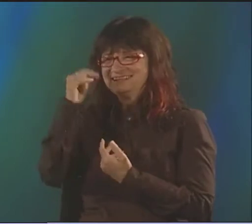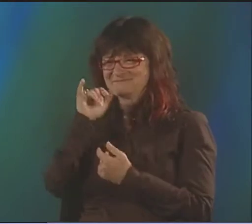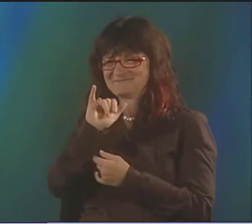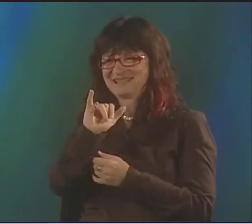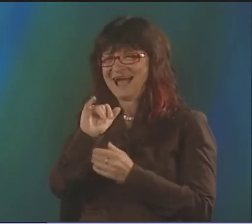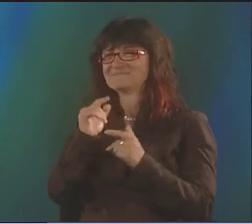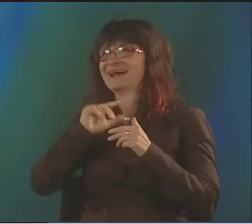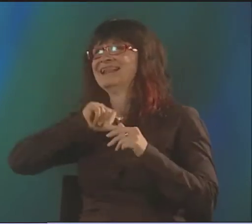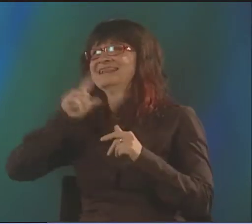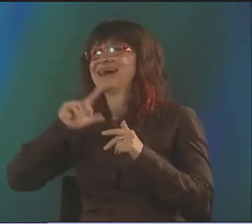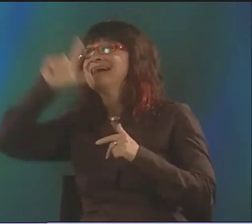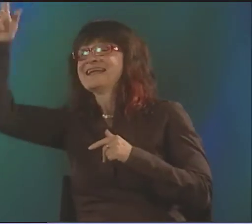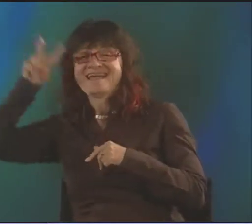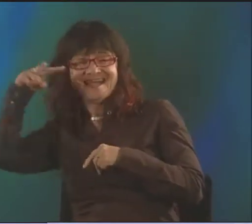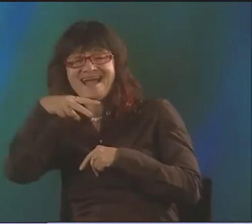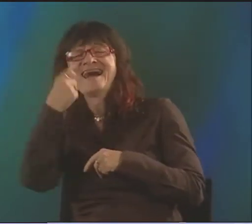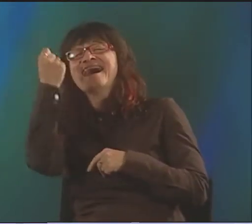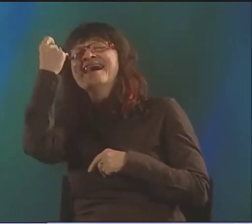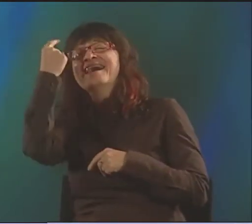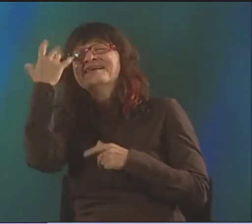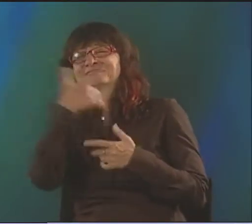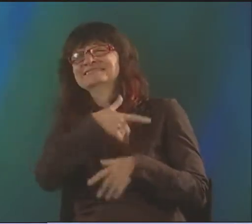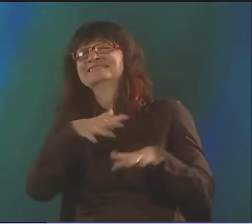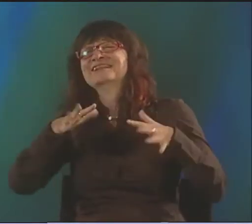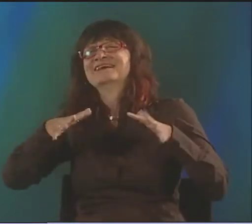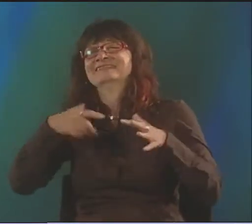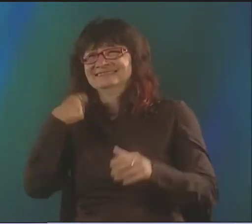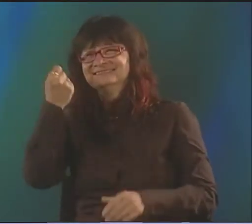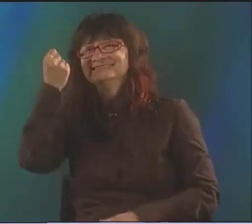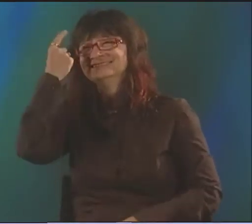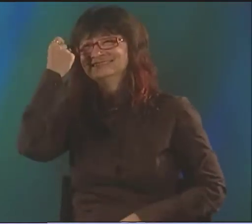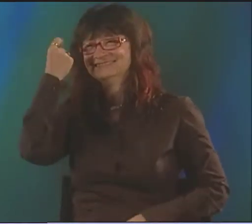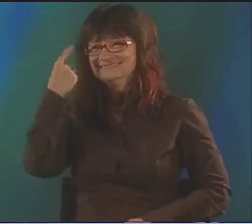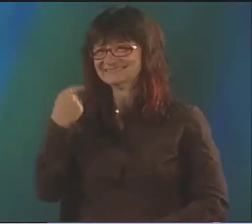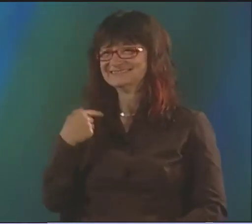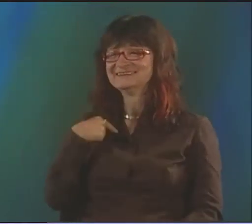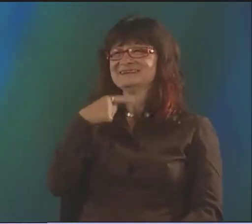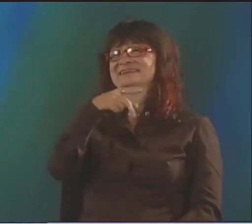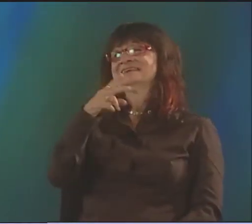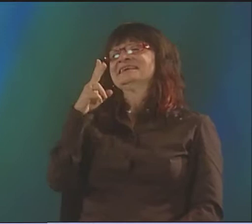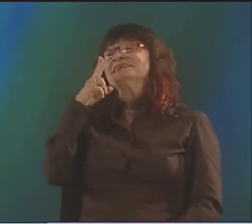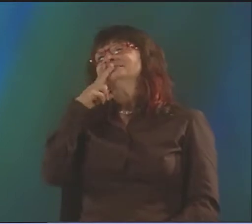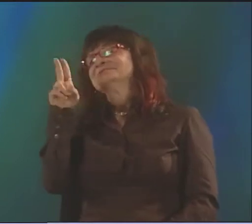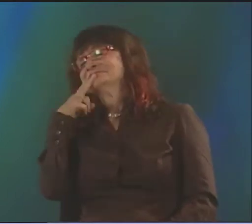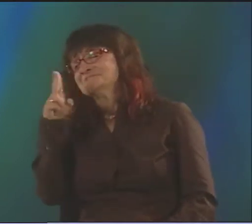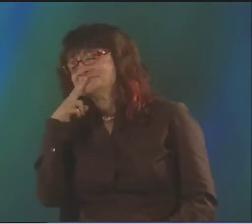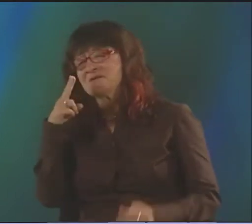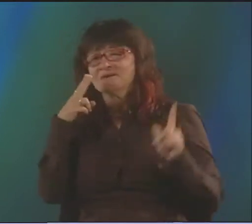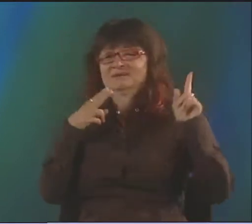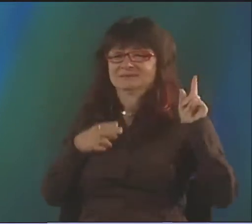LIKE, "WHY ARE WE WAITING?" I DIDN'T REALLY UNDERSTAND THAT-- NOT UNTIL MUCH LATER LOOKING BACK, BUT THAT WAS JIM, AND IT MADE PERFECT SENSE